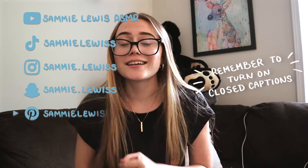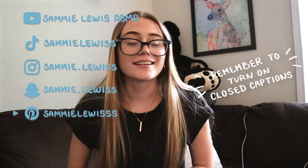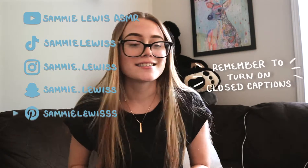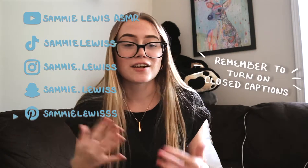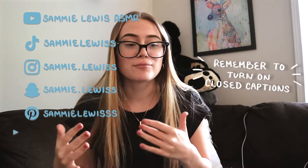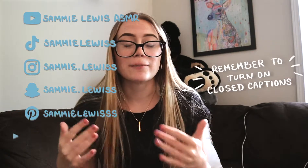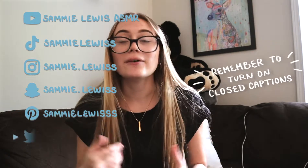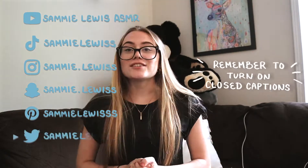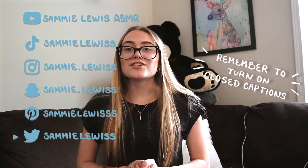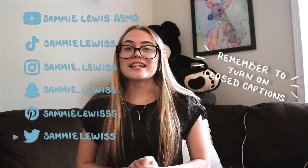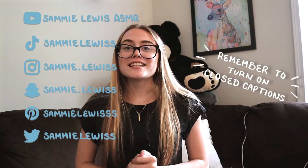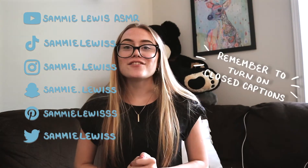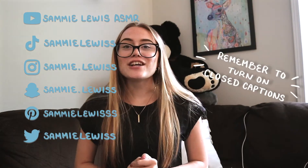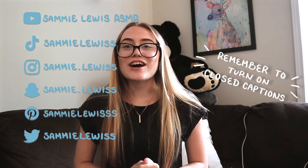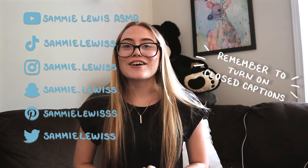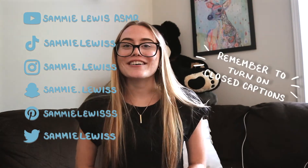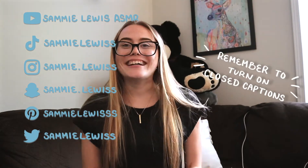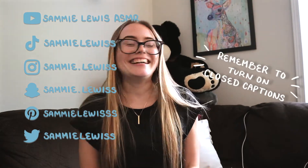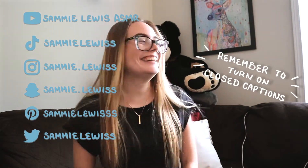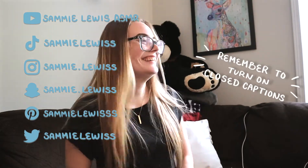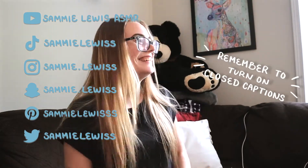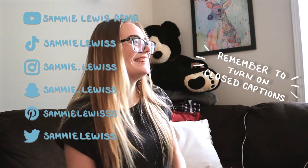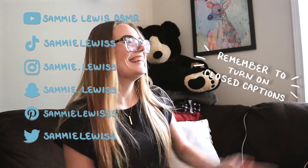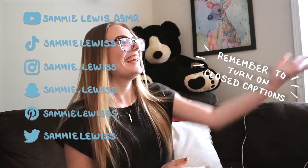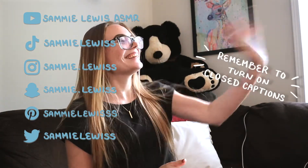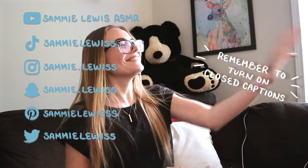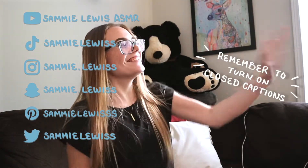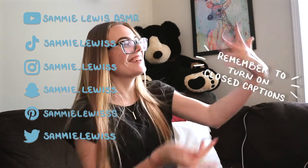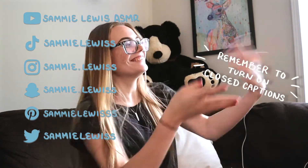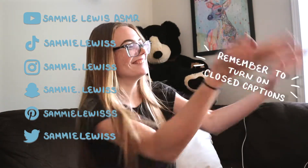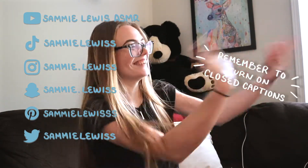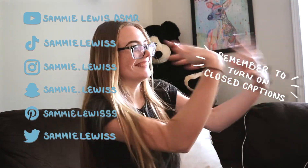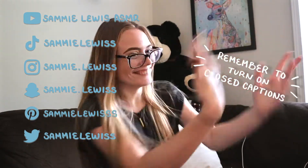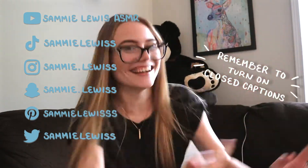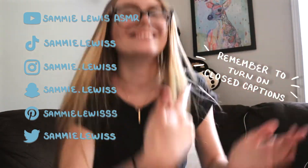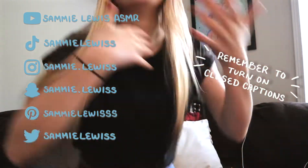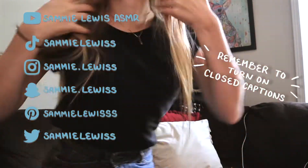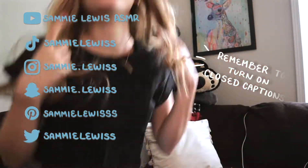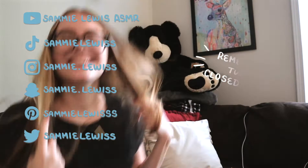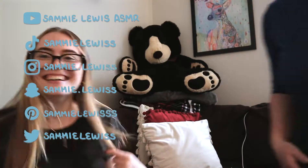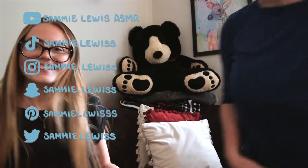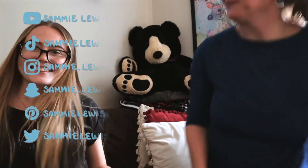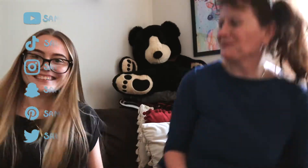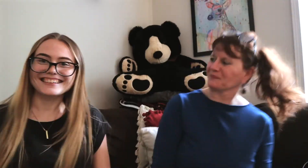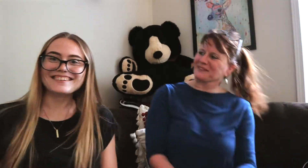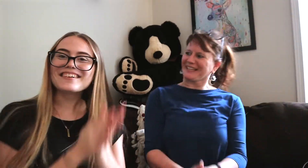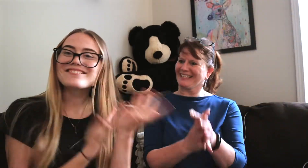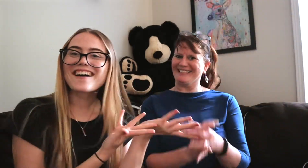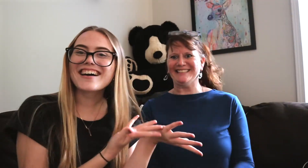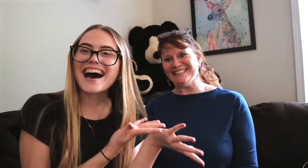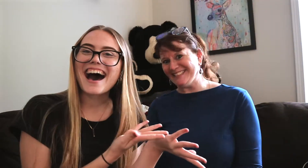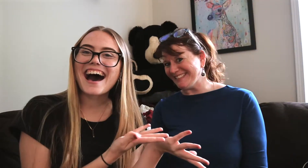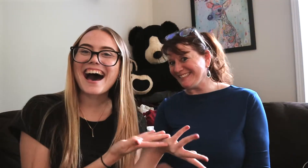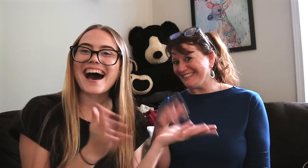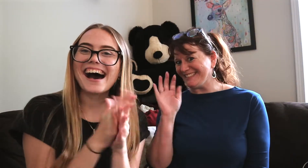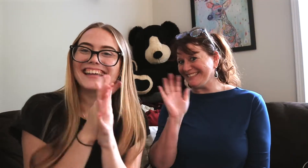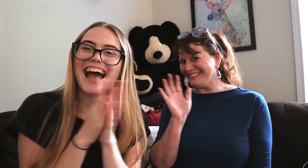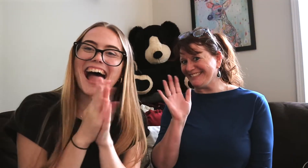gotta self-promo :) so today's video.. come come (x5) *chimes* with.... MOMMA! yay :)